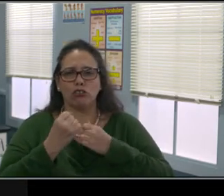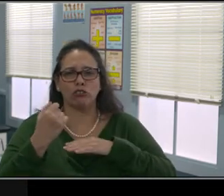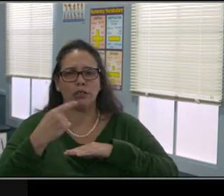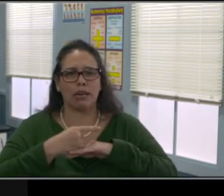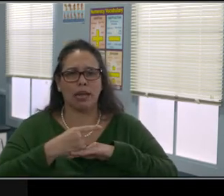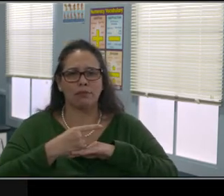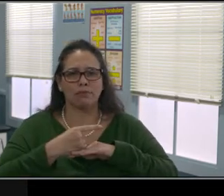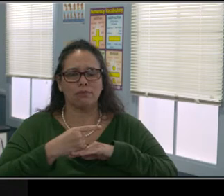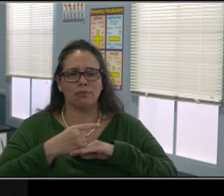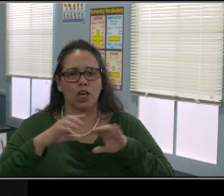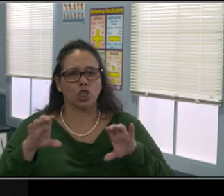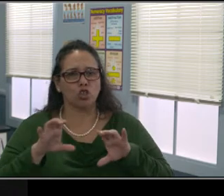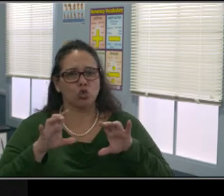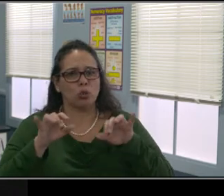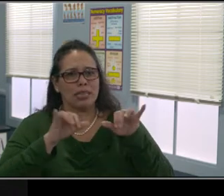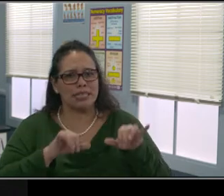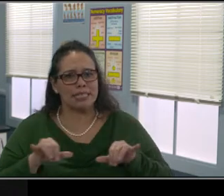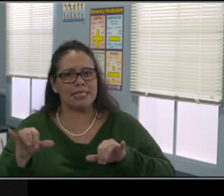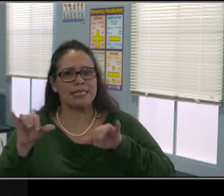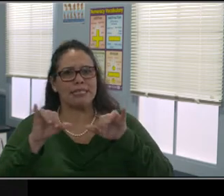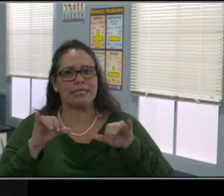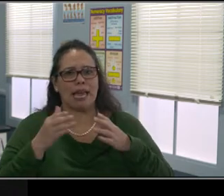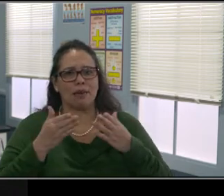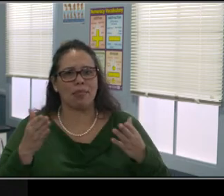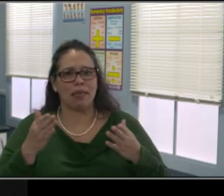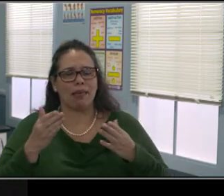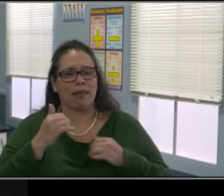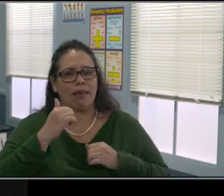when it's done on a consistent basis.